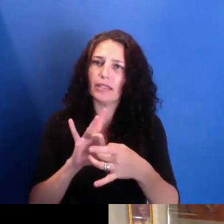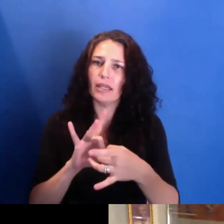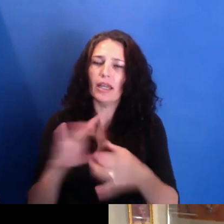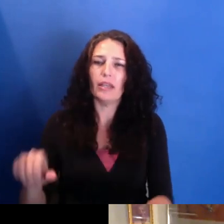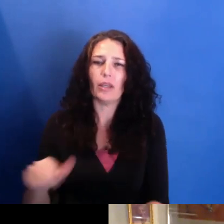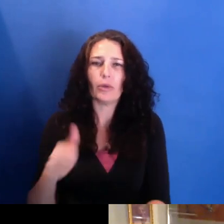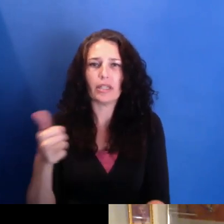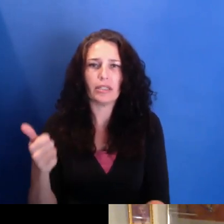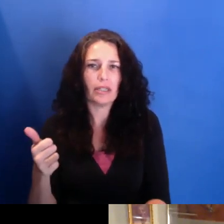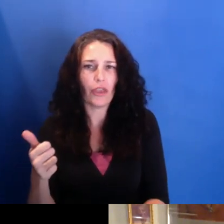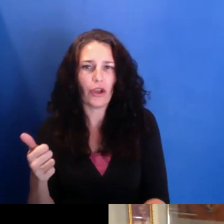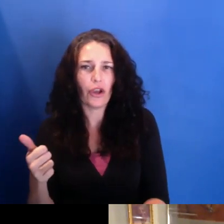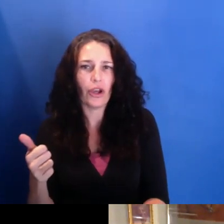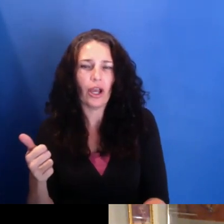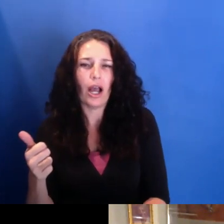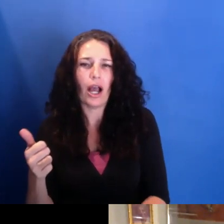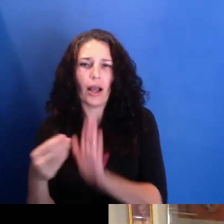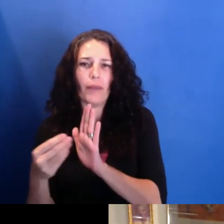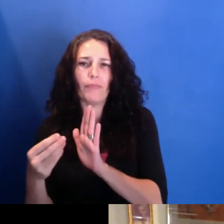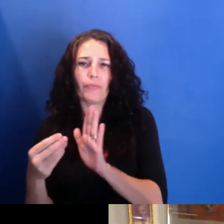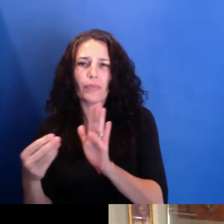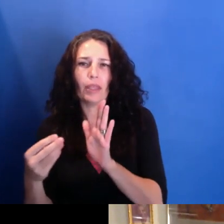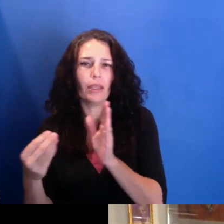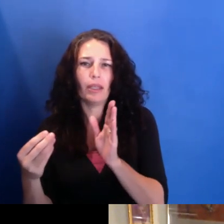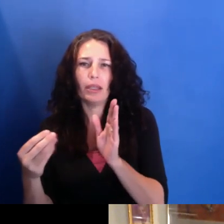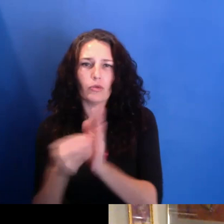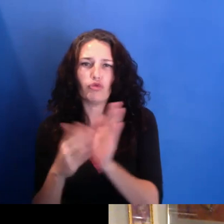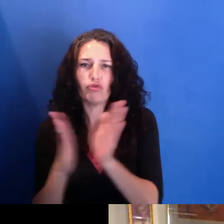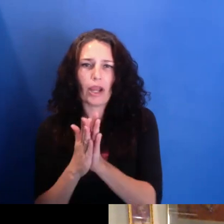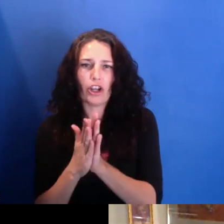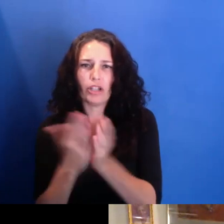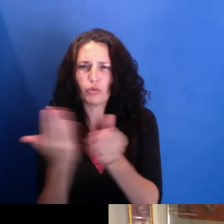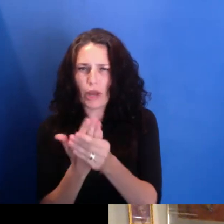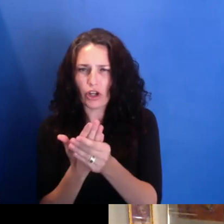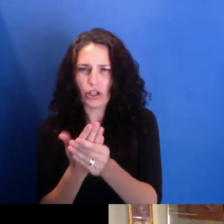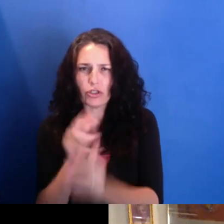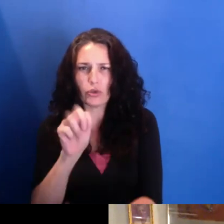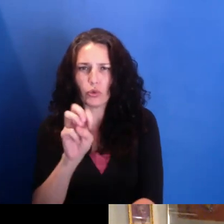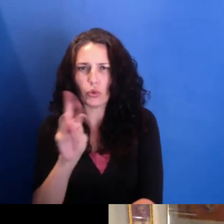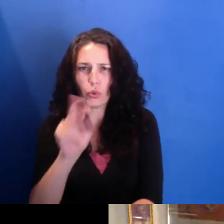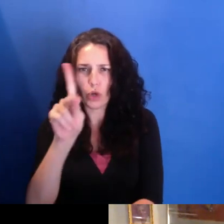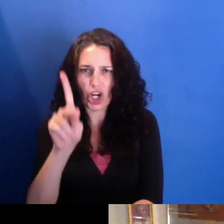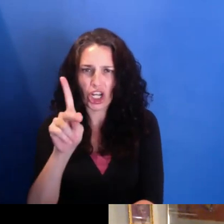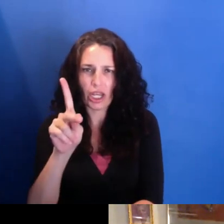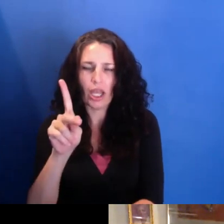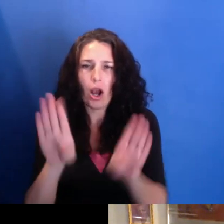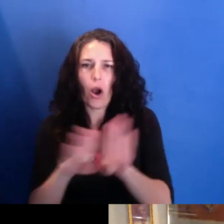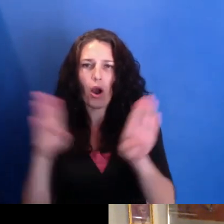Rutgers Newark recently opened a community media center in a new facility that, you know,